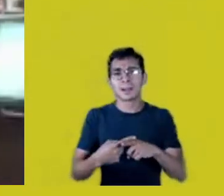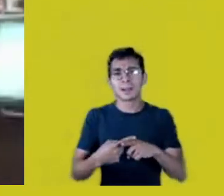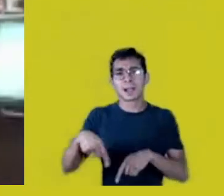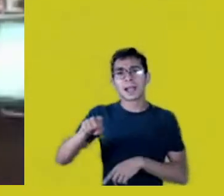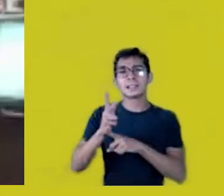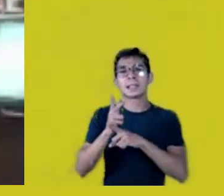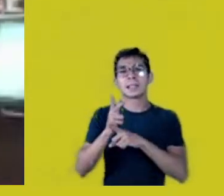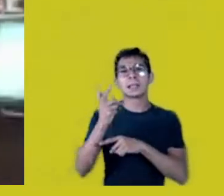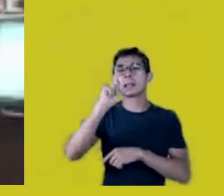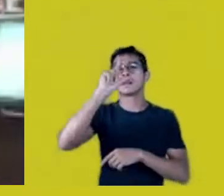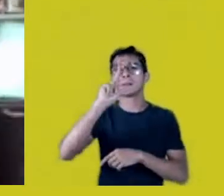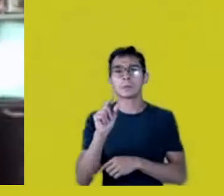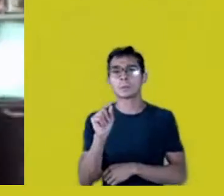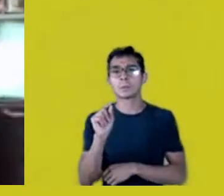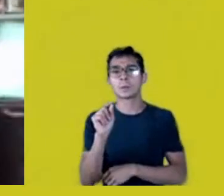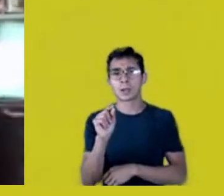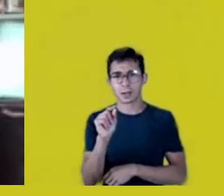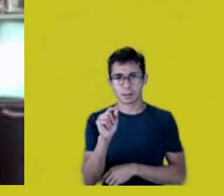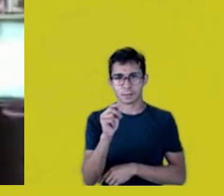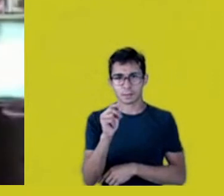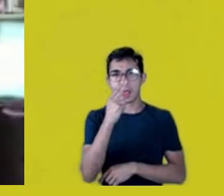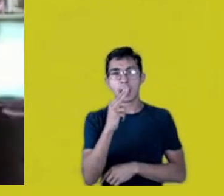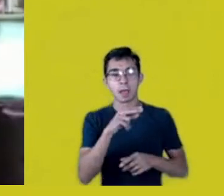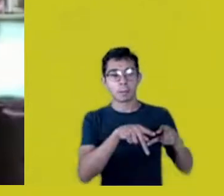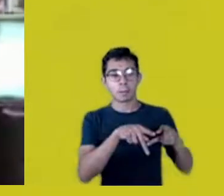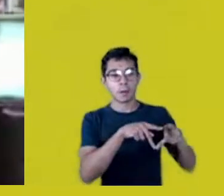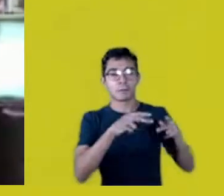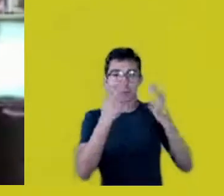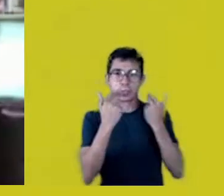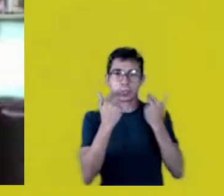Those are things that need to be really thought about.